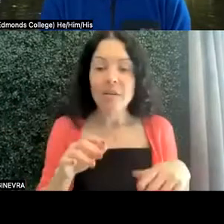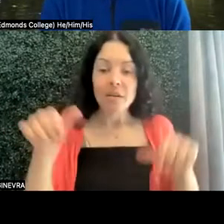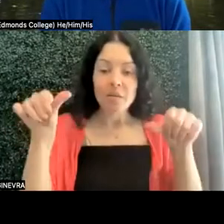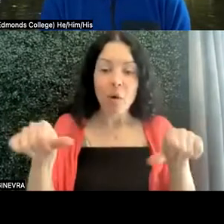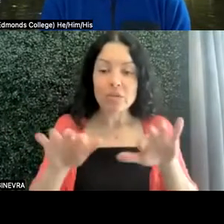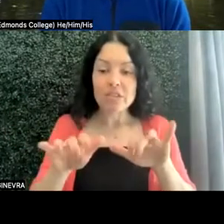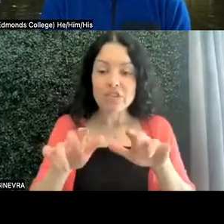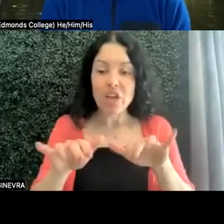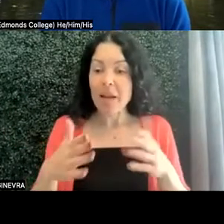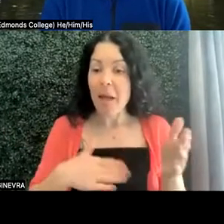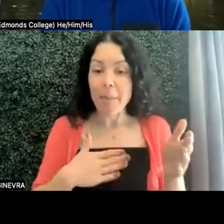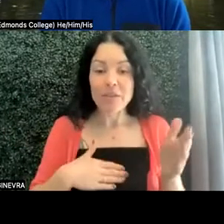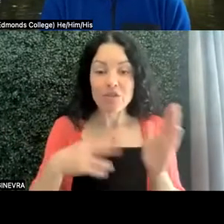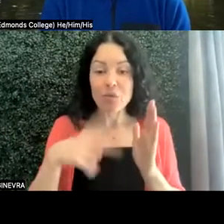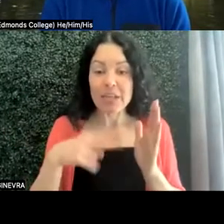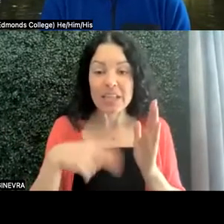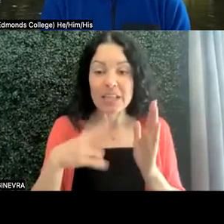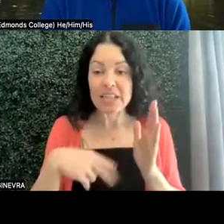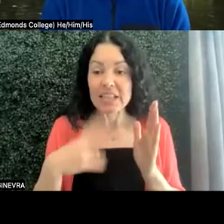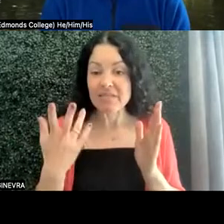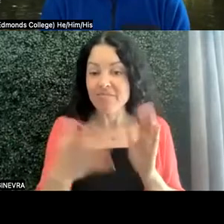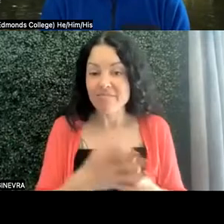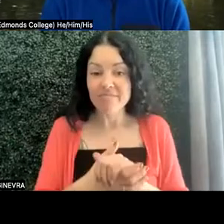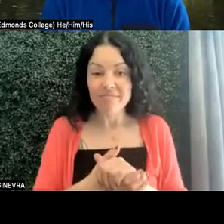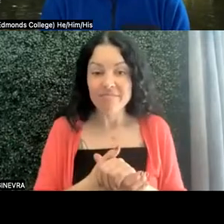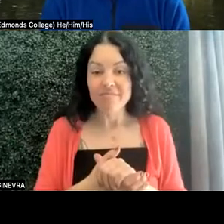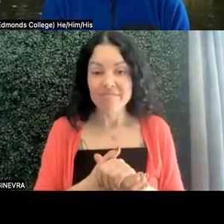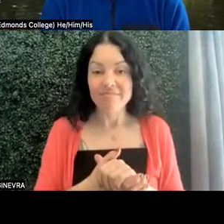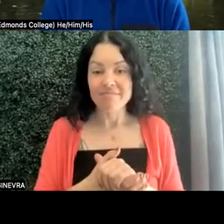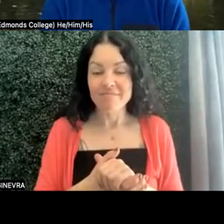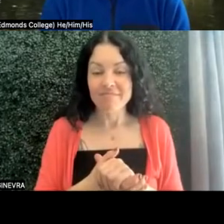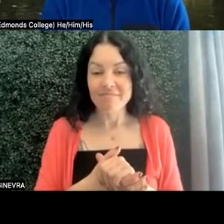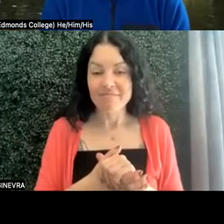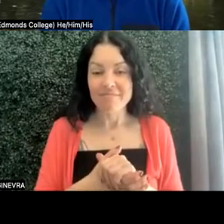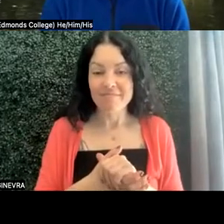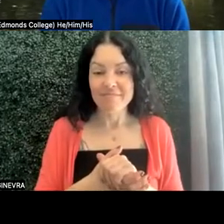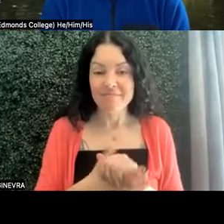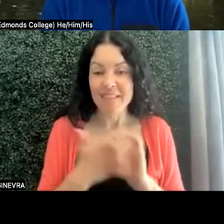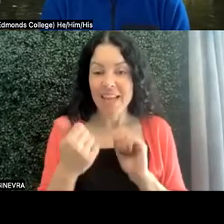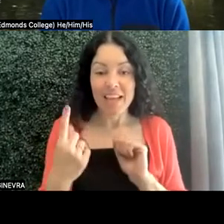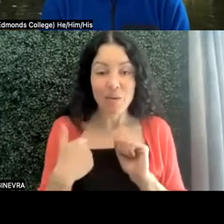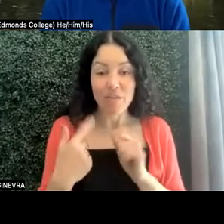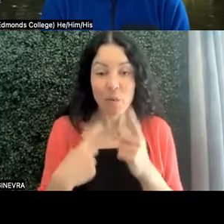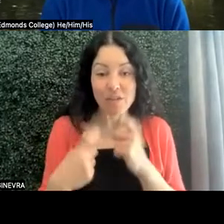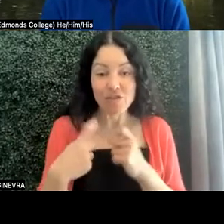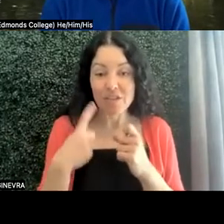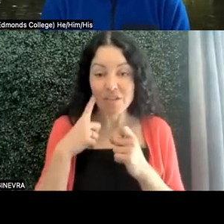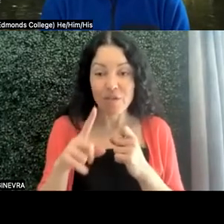be happy to read anything in the chat, if we need to. Anybody have any questions for disability services folks?